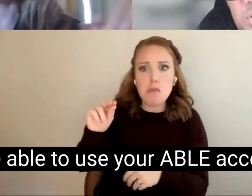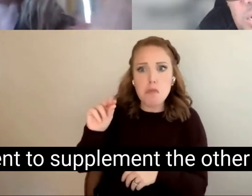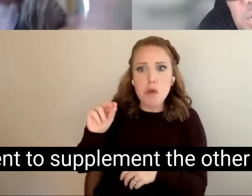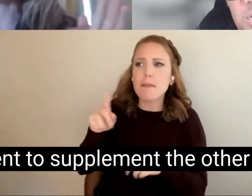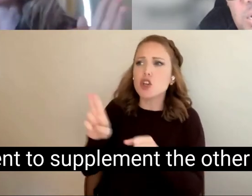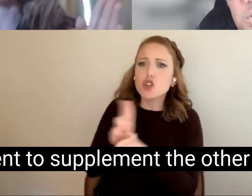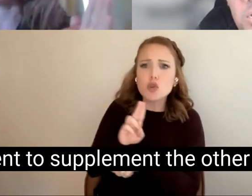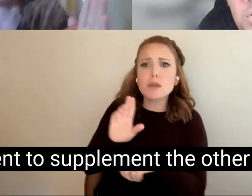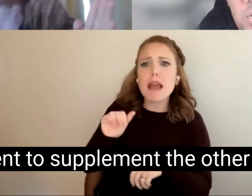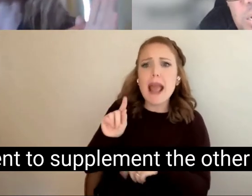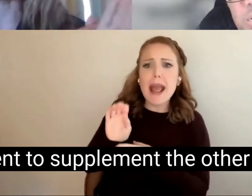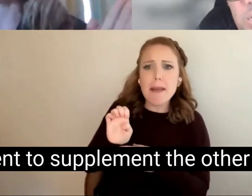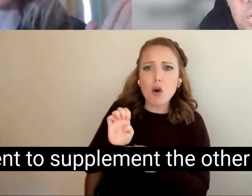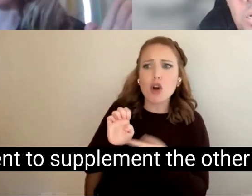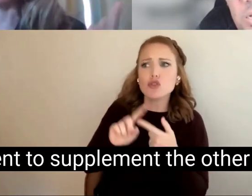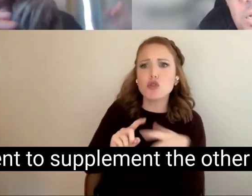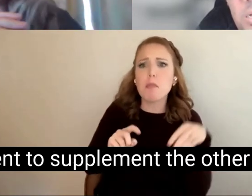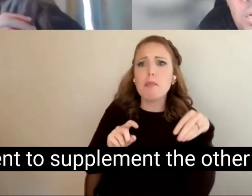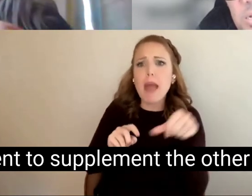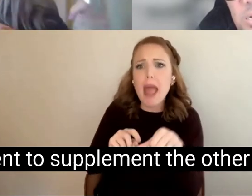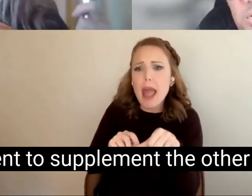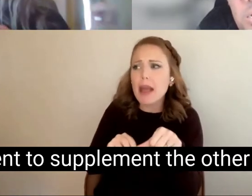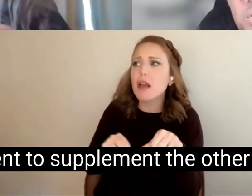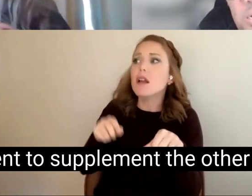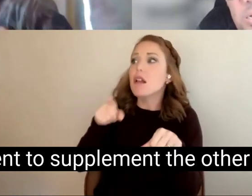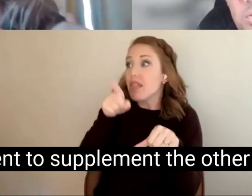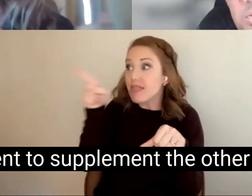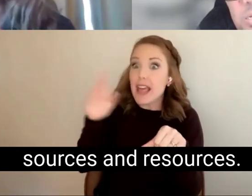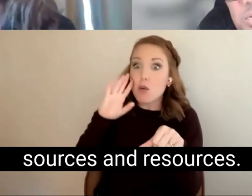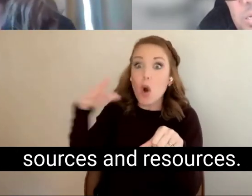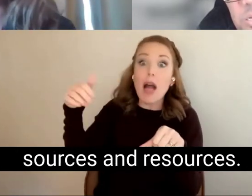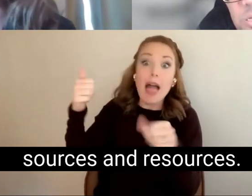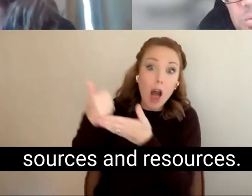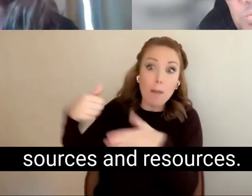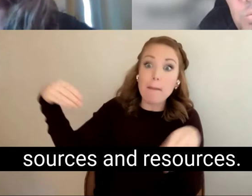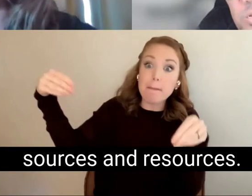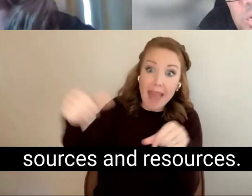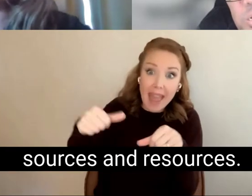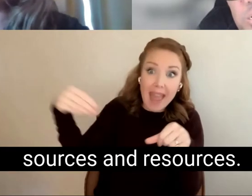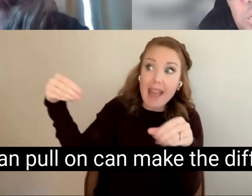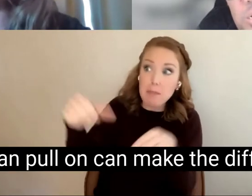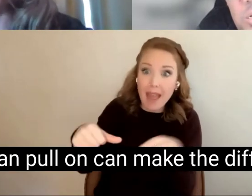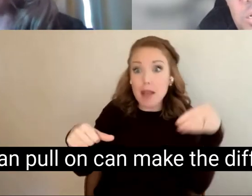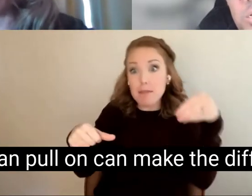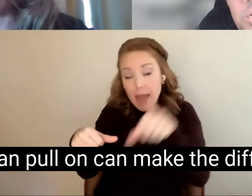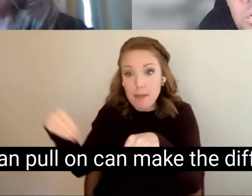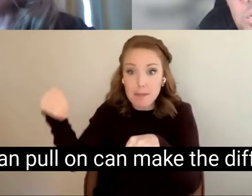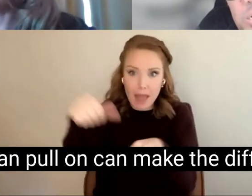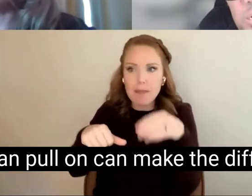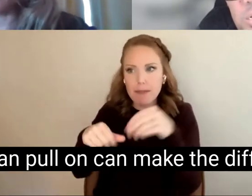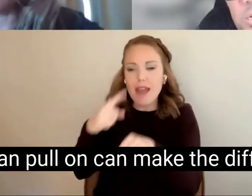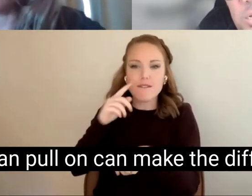augment to supplement the other funding sources and resources. You can pull on can make the difference